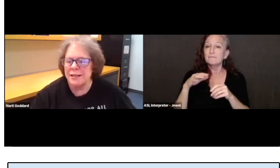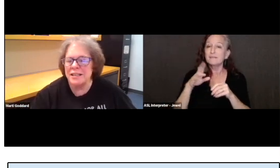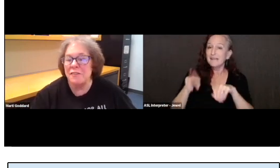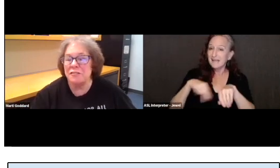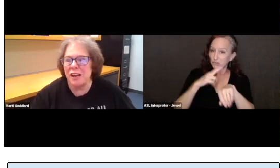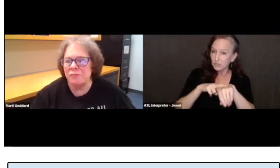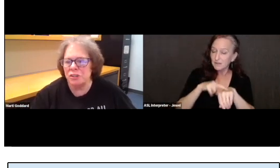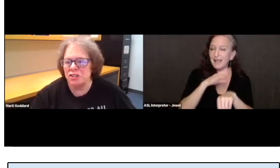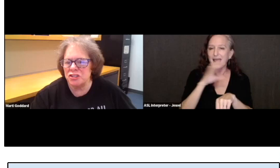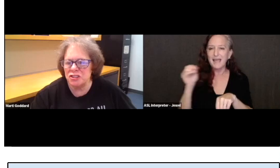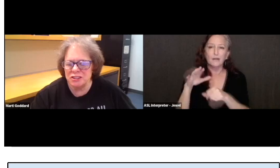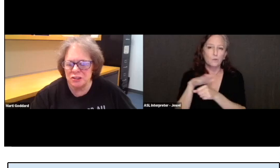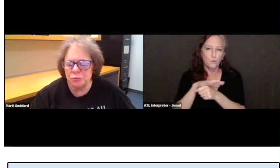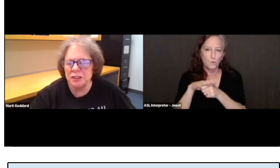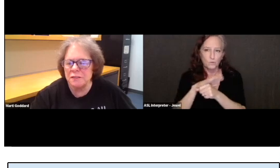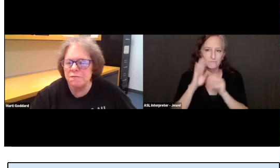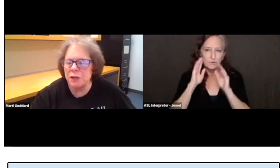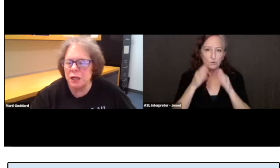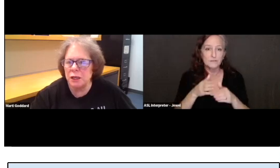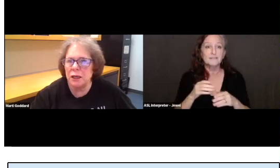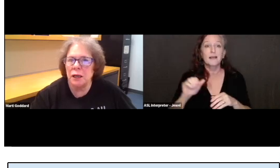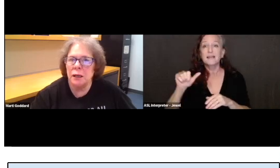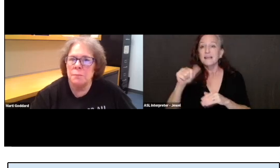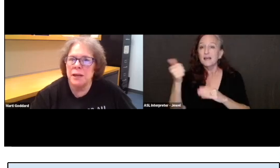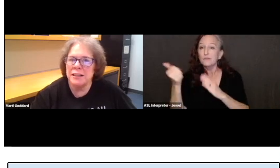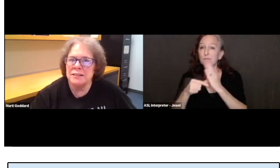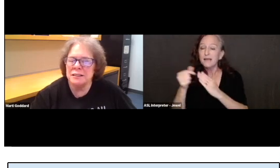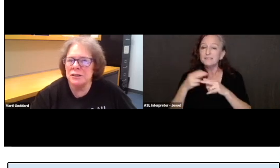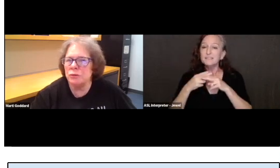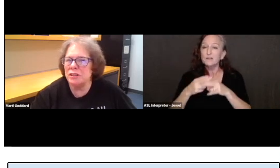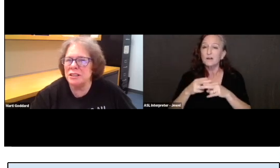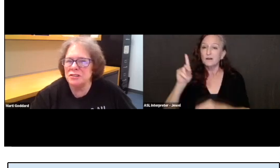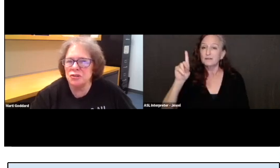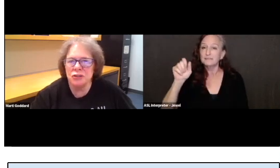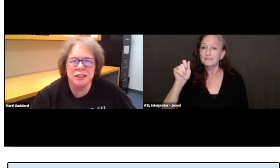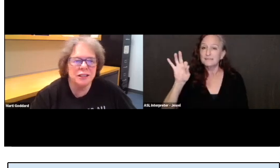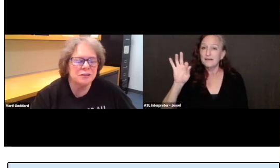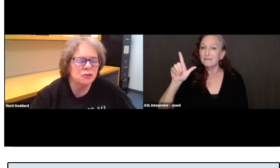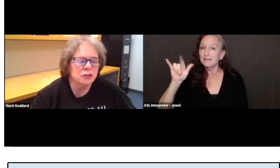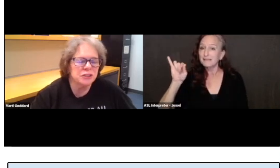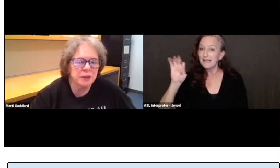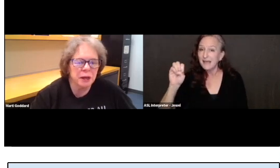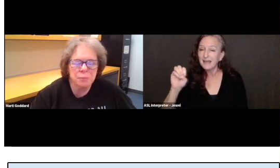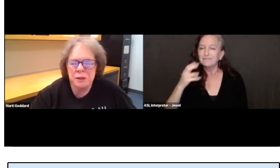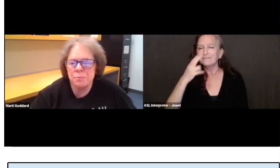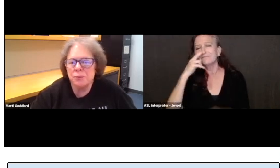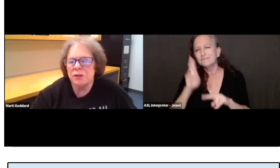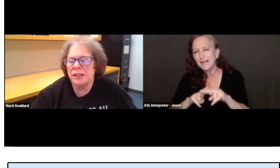And Deaf Life, which is just a really fun magazine with history and stories about people